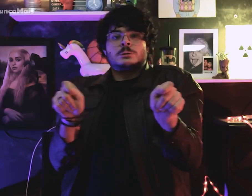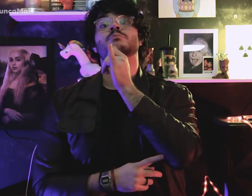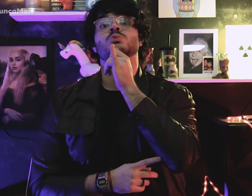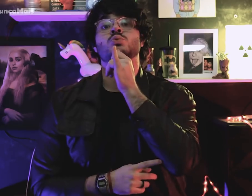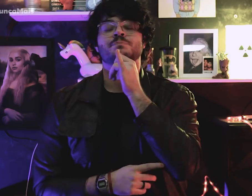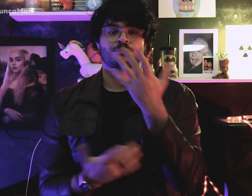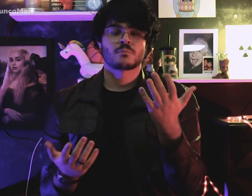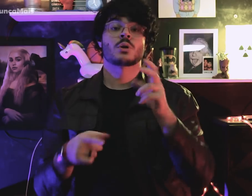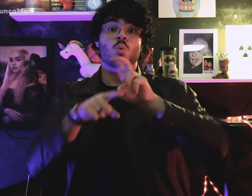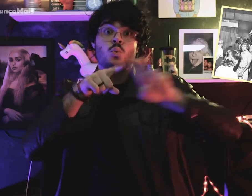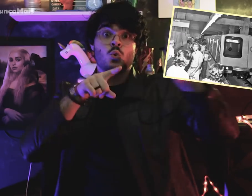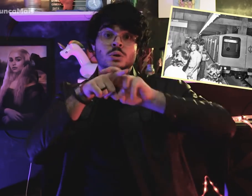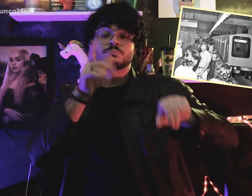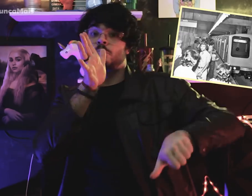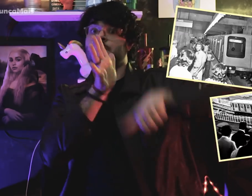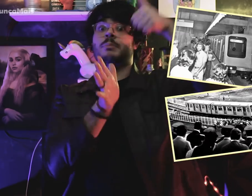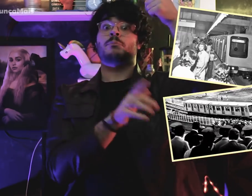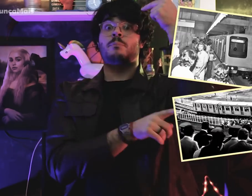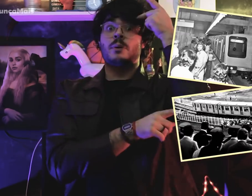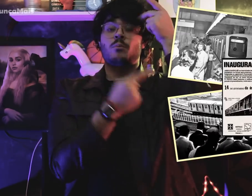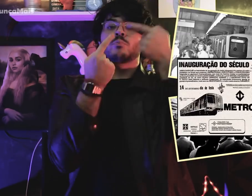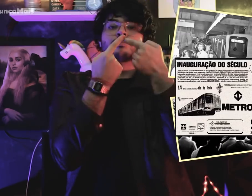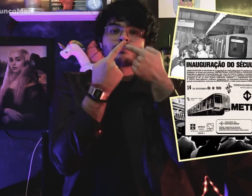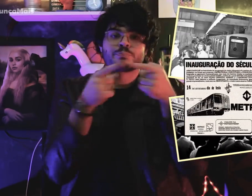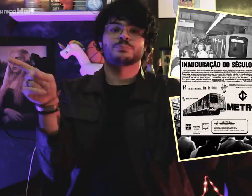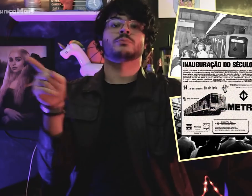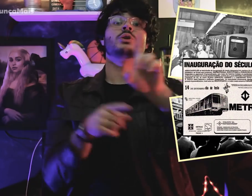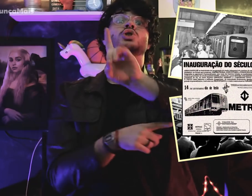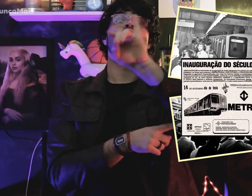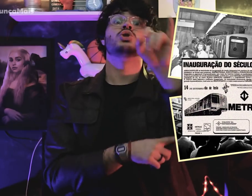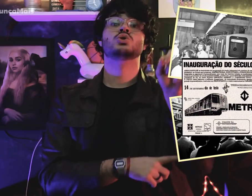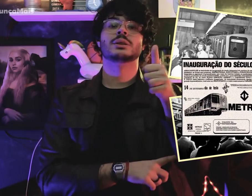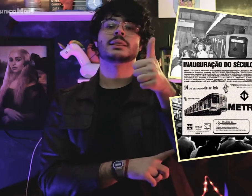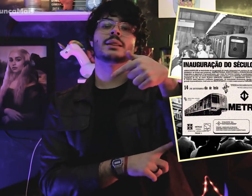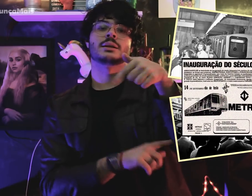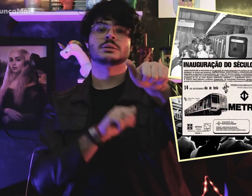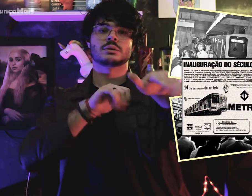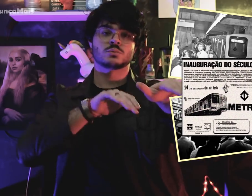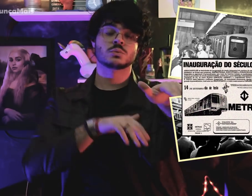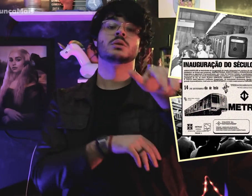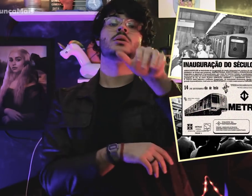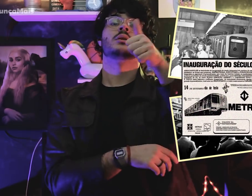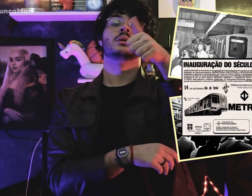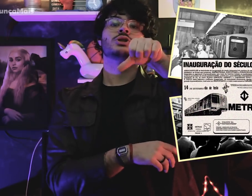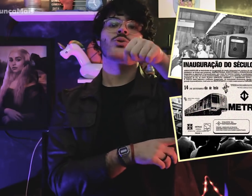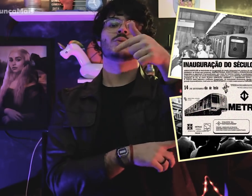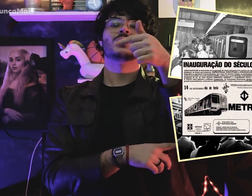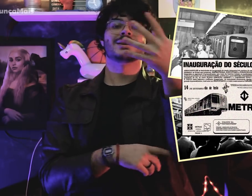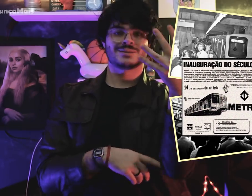como as primeiras linhas do metrô em São Paulo que foram inauguradas, em 17 de setembro de 1974.